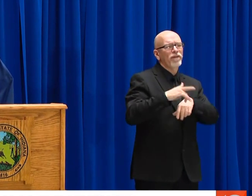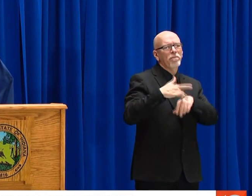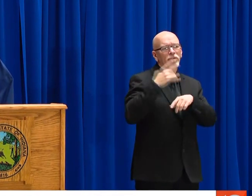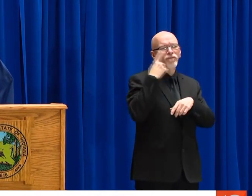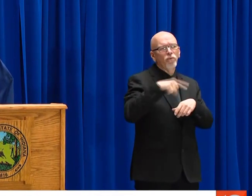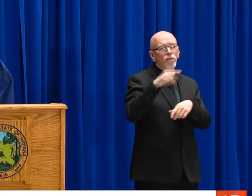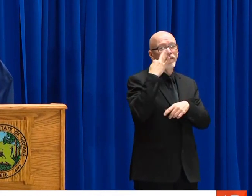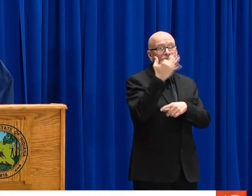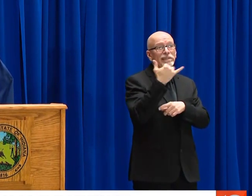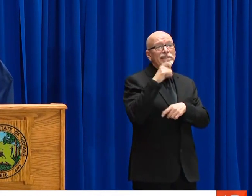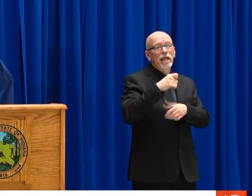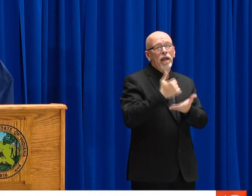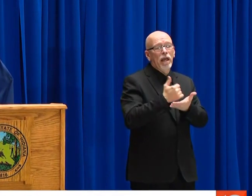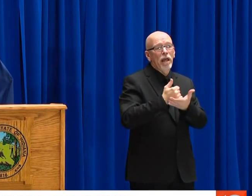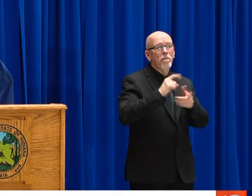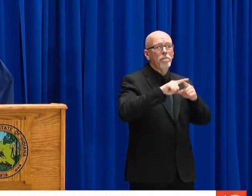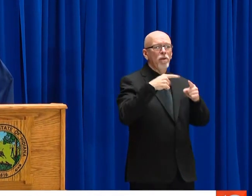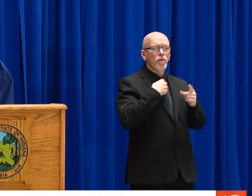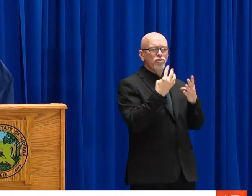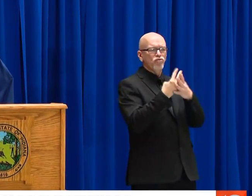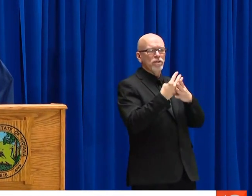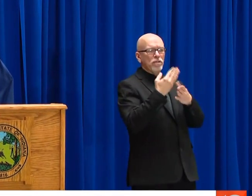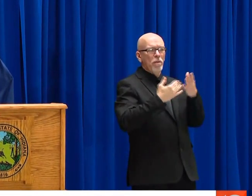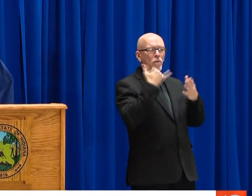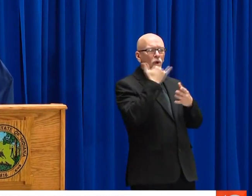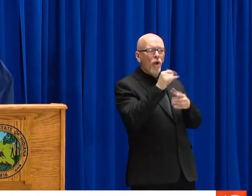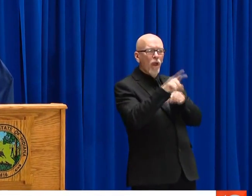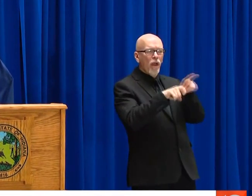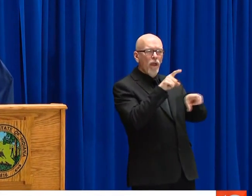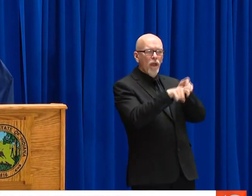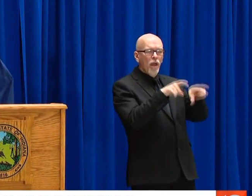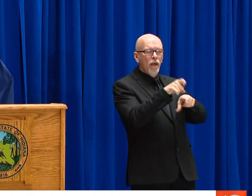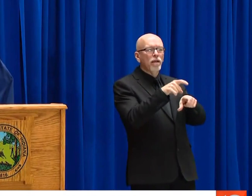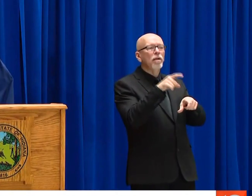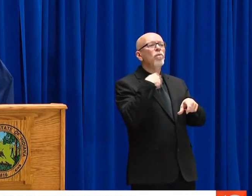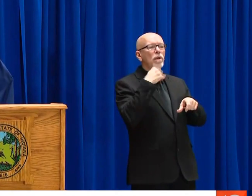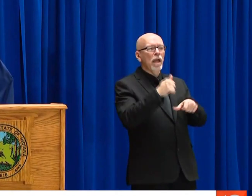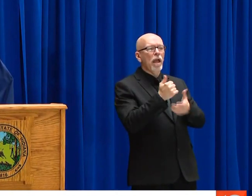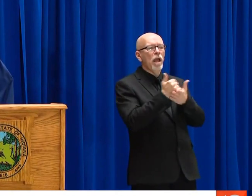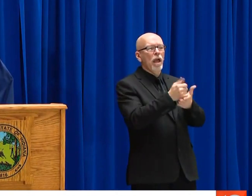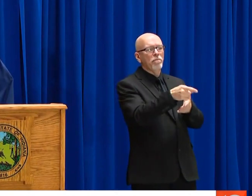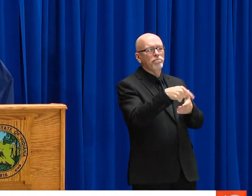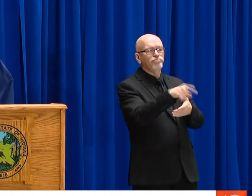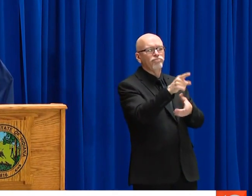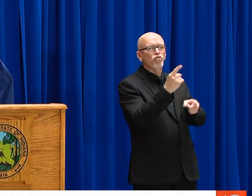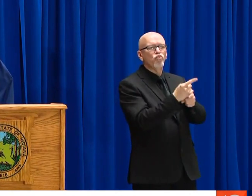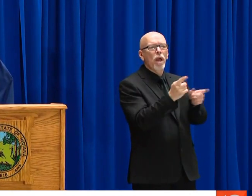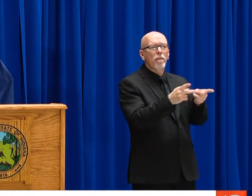PATIENTS AND HELP DIRECT THEM TO THE MOST APPROPRIATE RESOURCE. 911 WILL ALWAYS BE AVAILABLE WHEN YOU CALL FOR HELP.